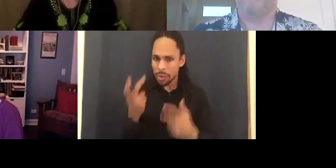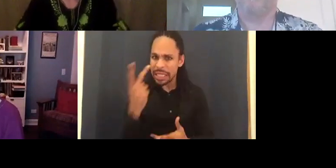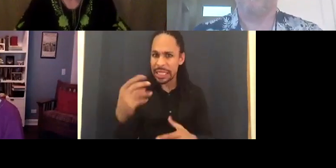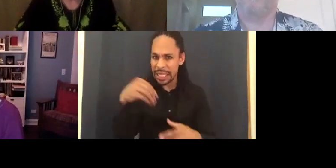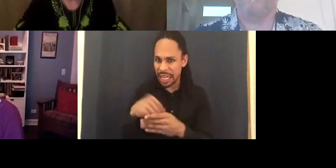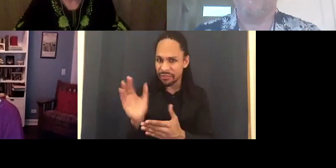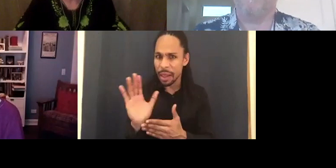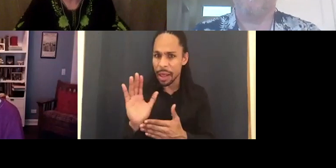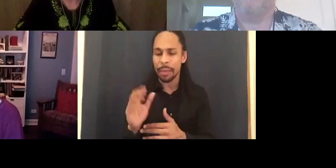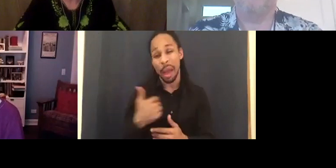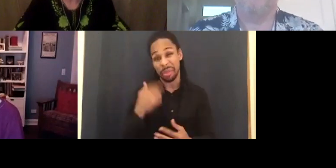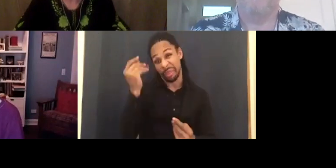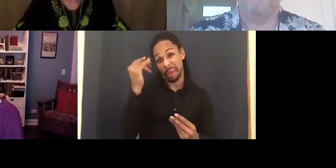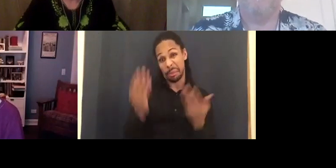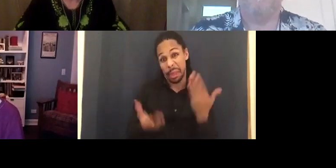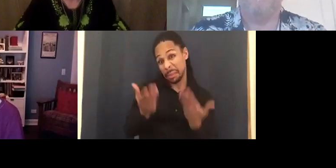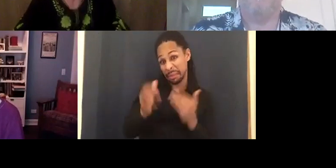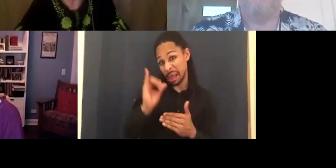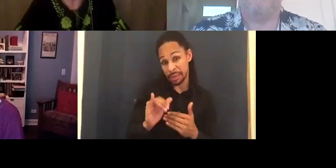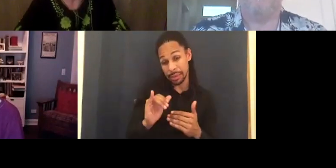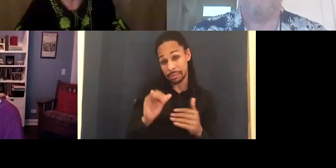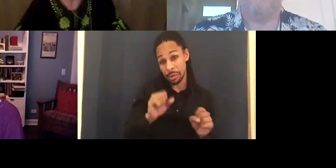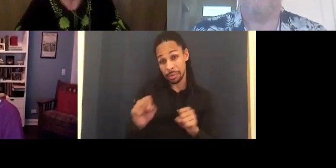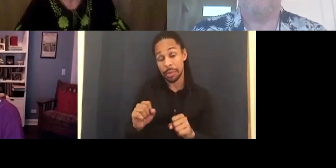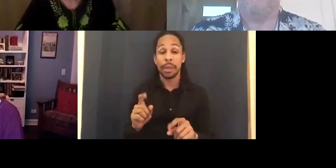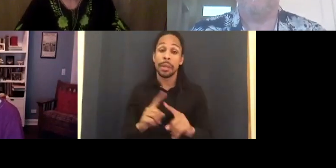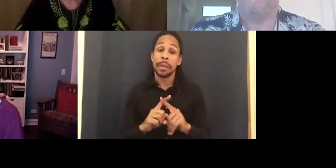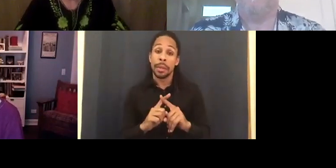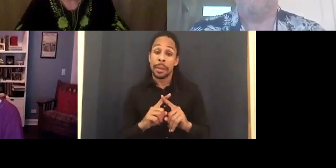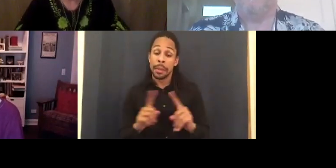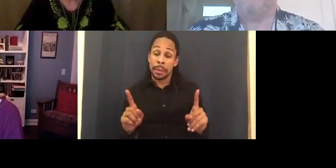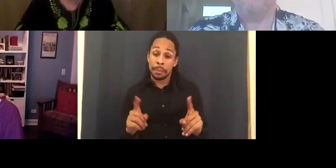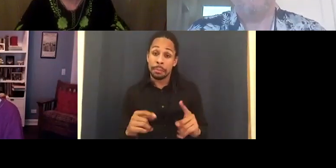up. But I'm not sure. I think you probably would have a much better of that, and you.